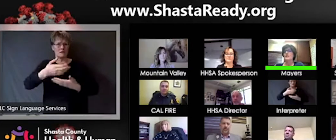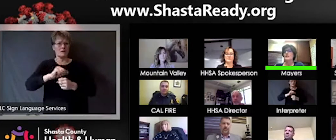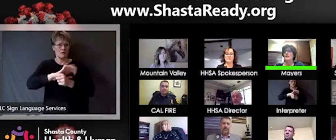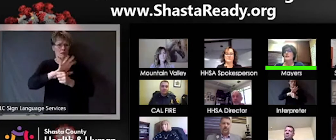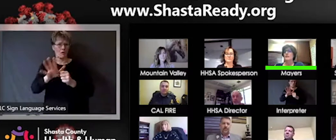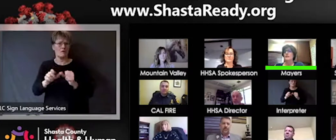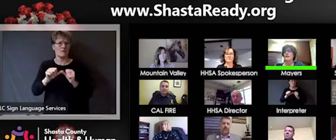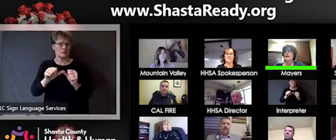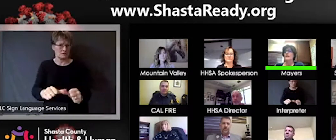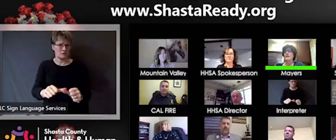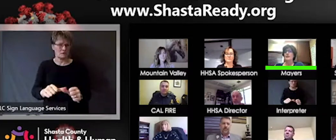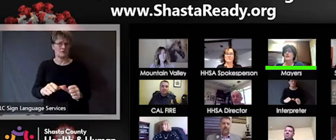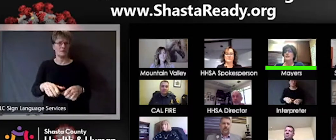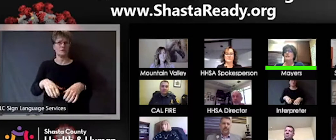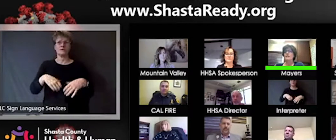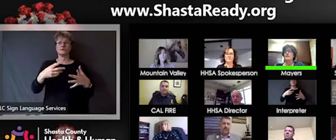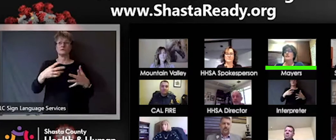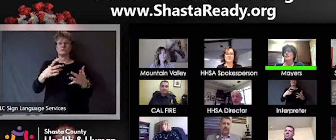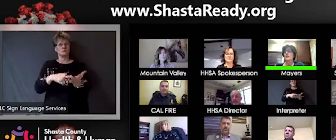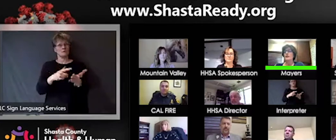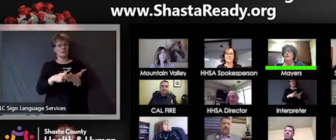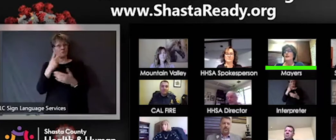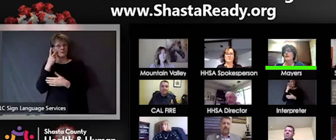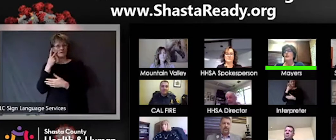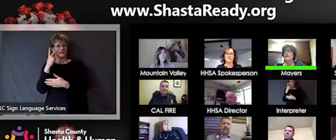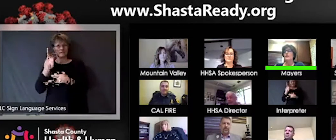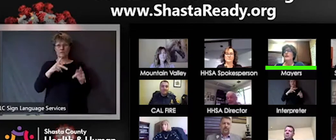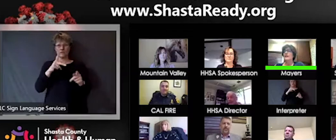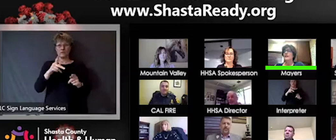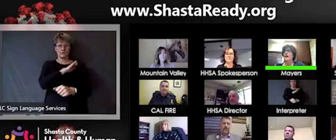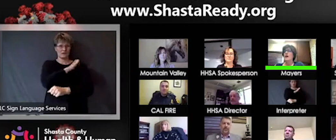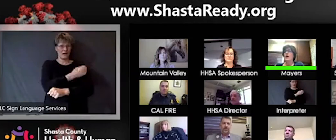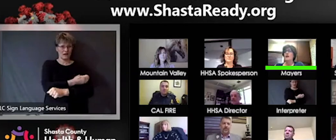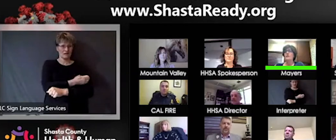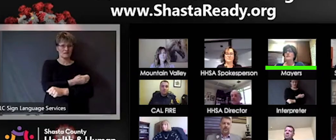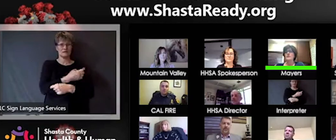morale and energy levels, so we're really working hard on that and also just